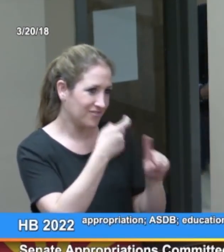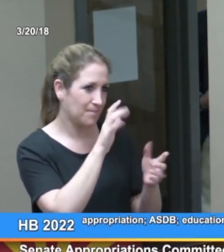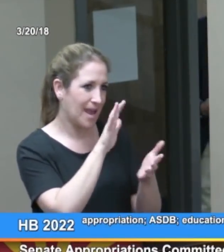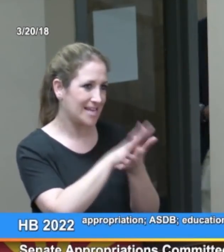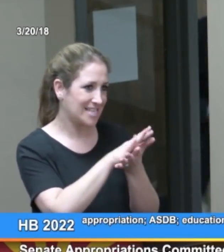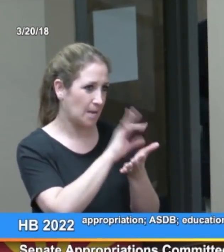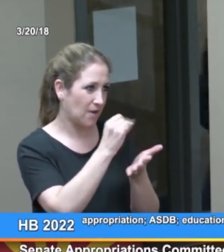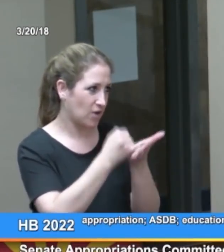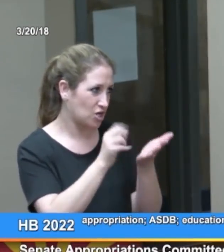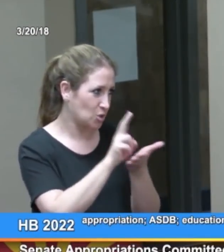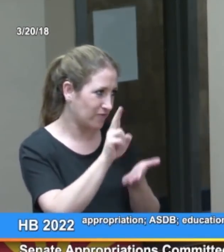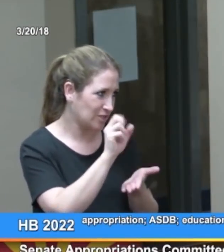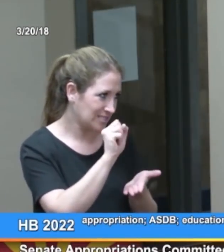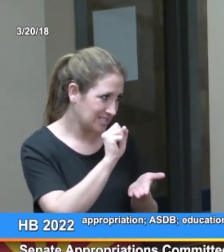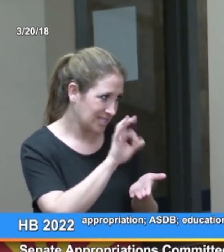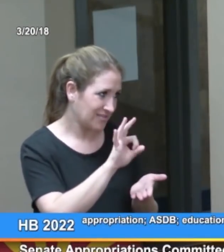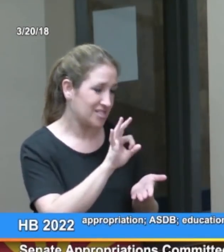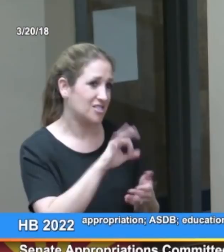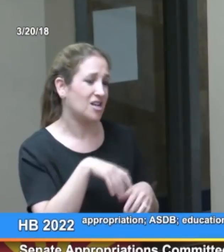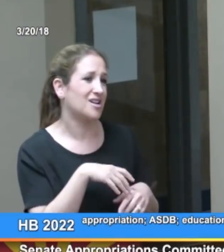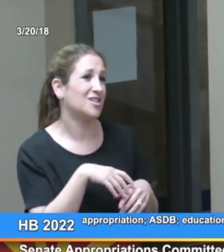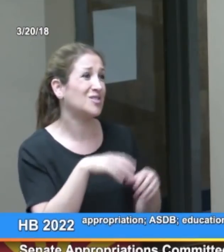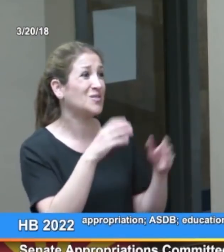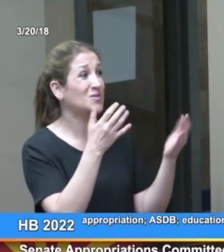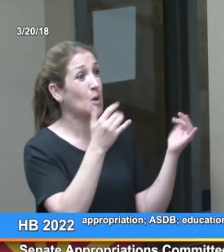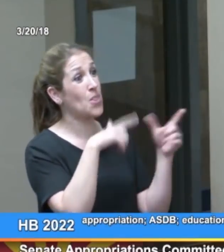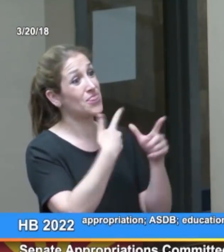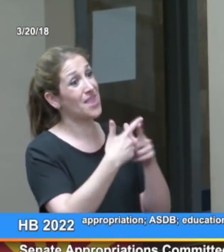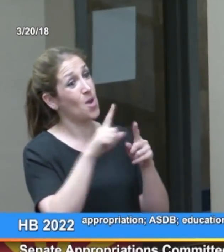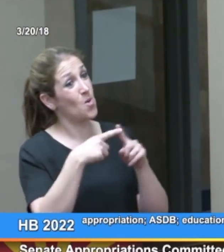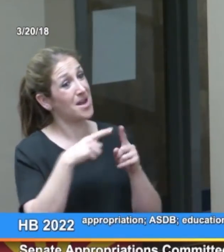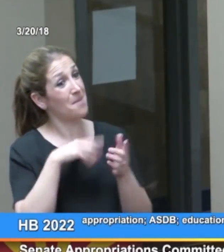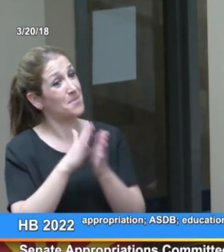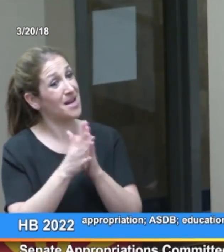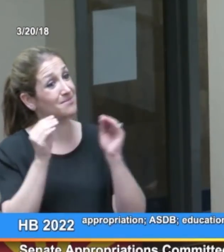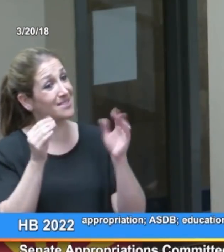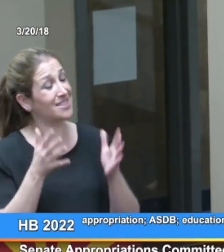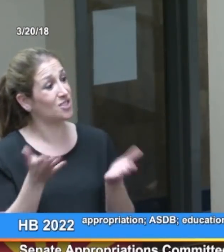I have a master's degree as well, myself having grown up in Boston,